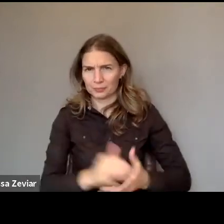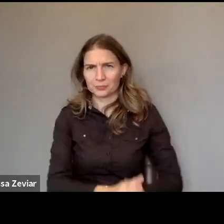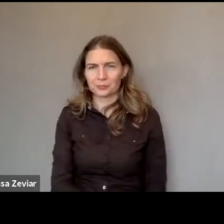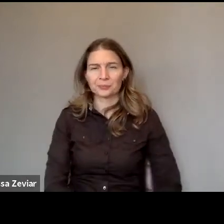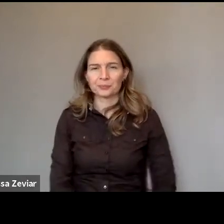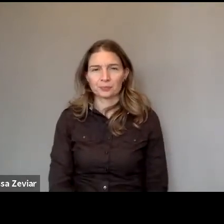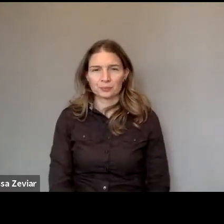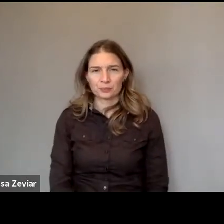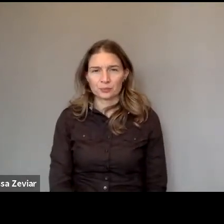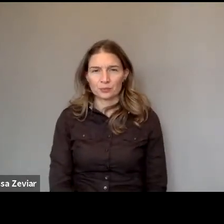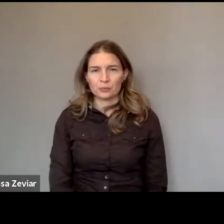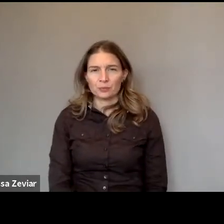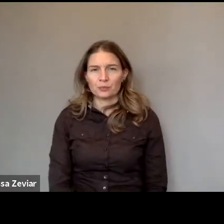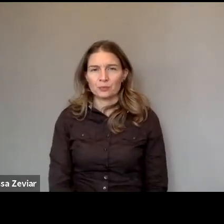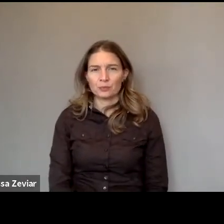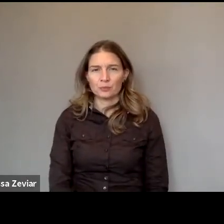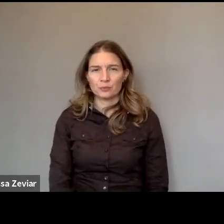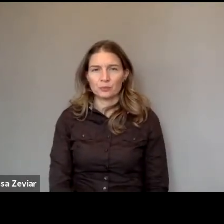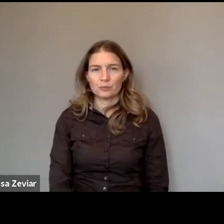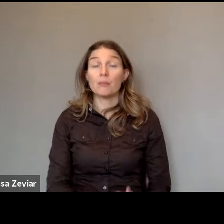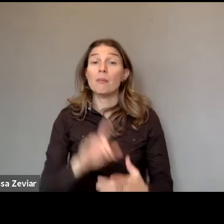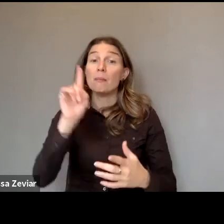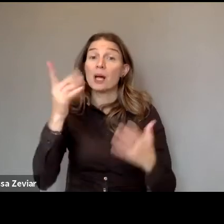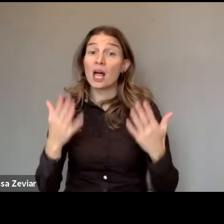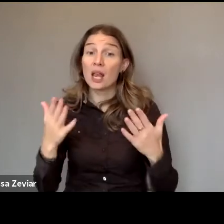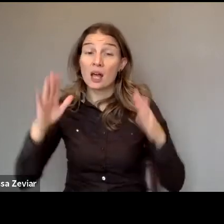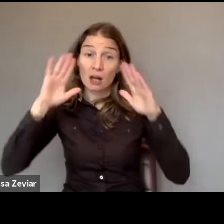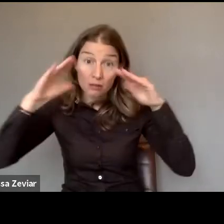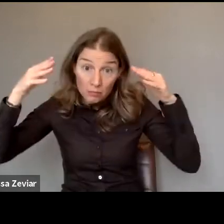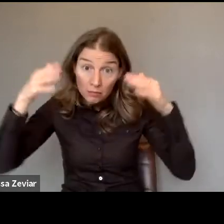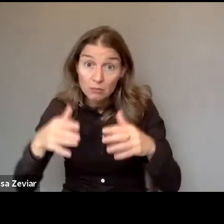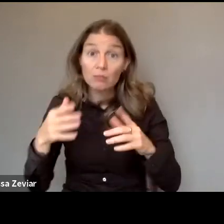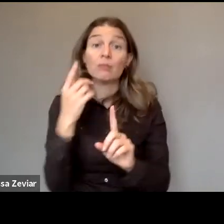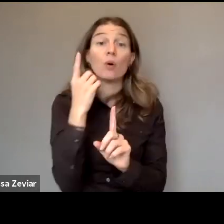Disability specific violence for girls and women with disabilities.